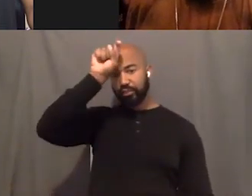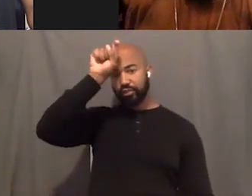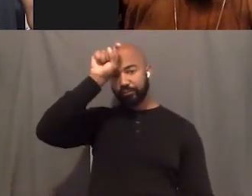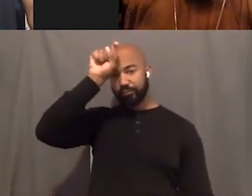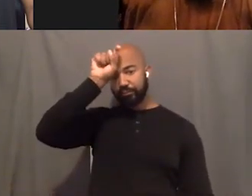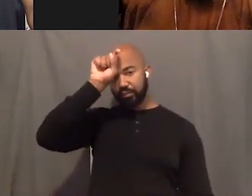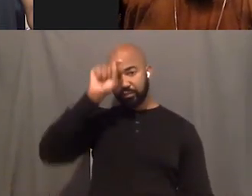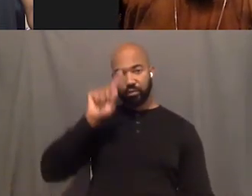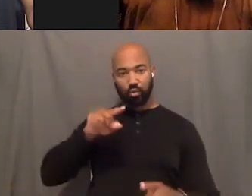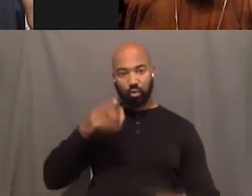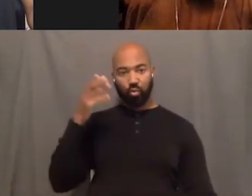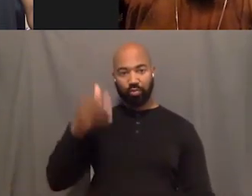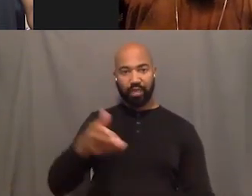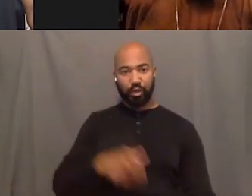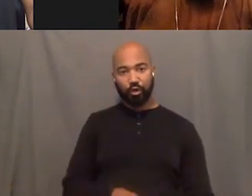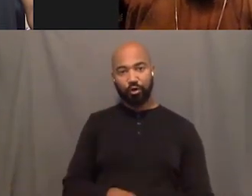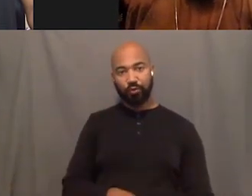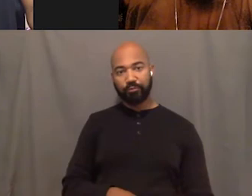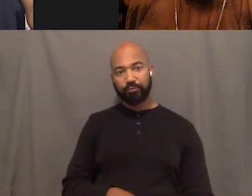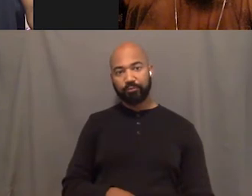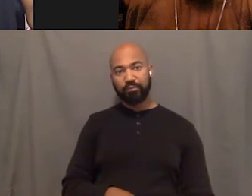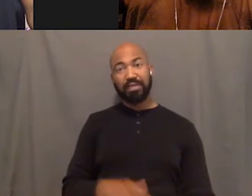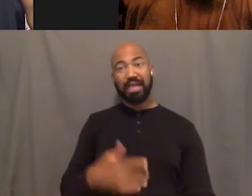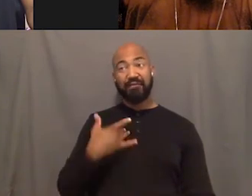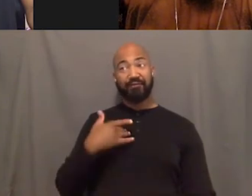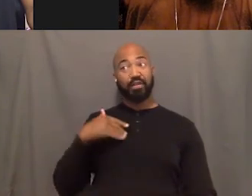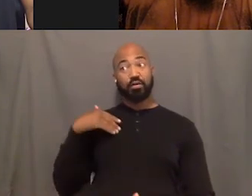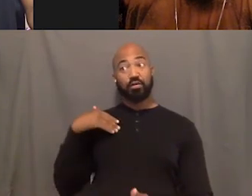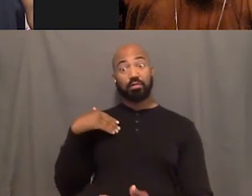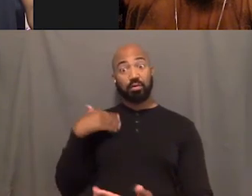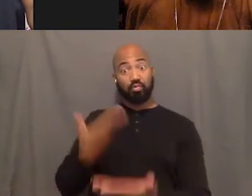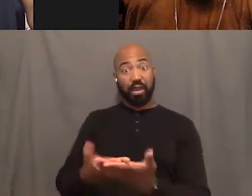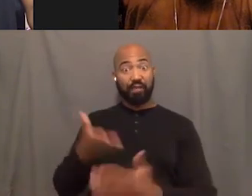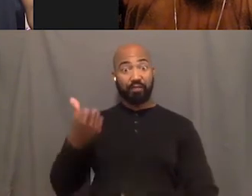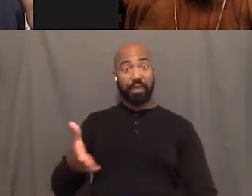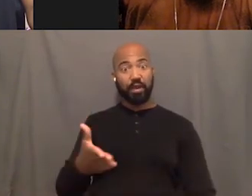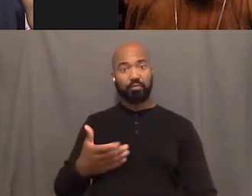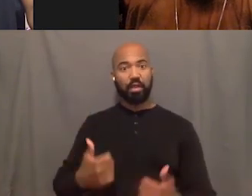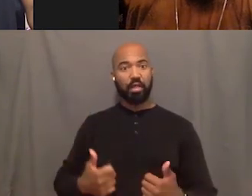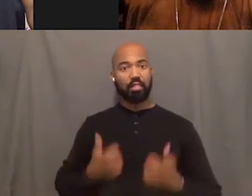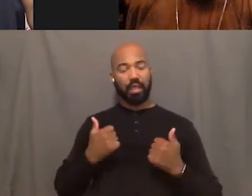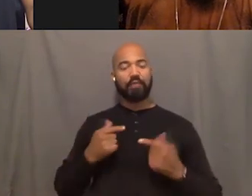Just cause I feel like that's gonna be like a life-changing experience. I will love to...